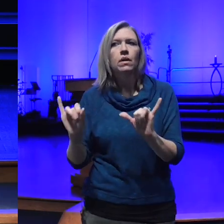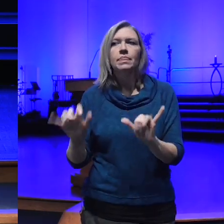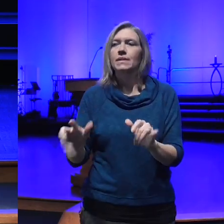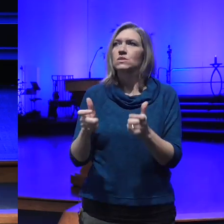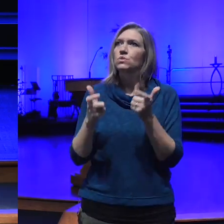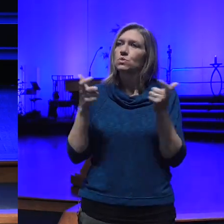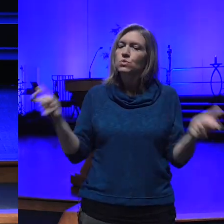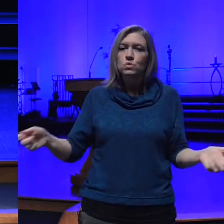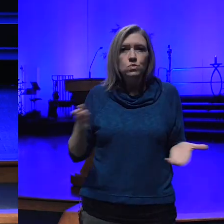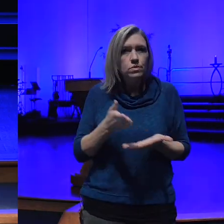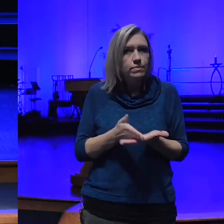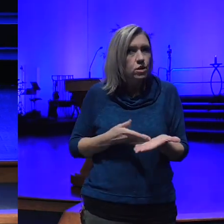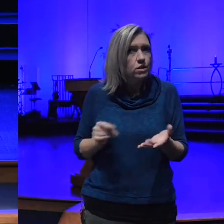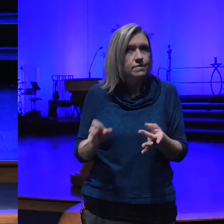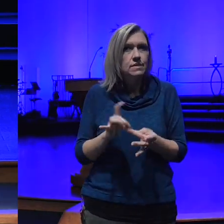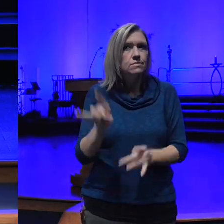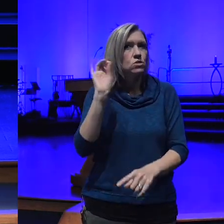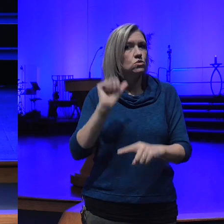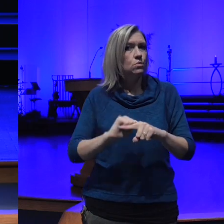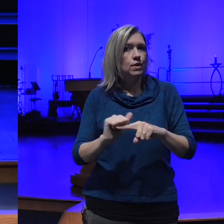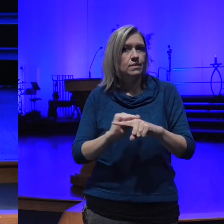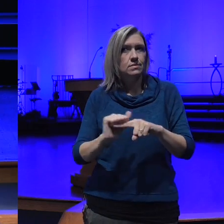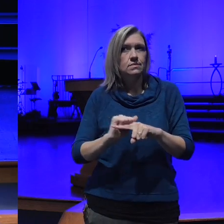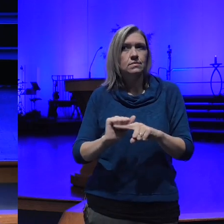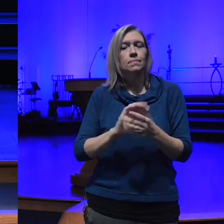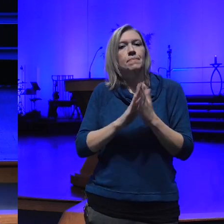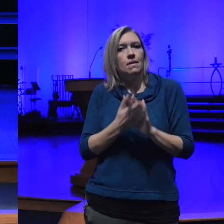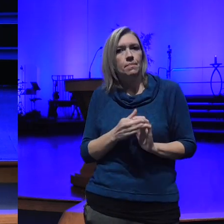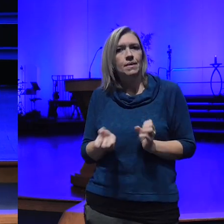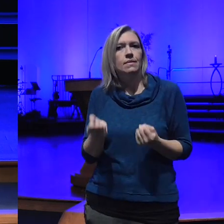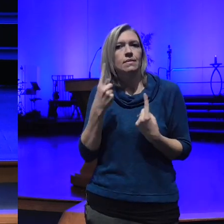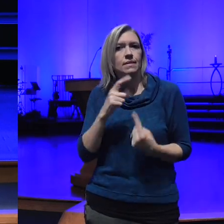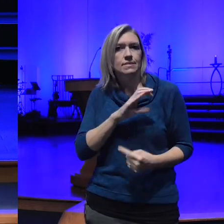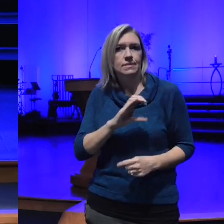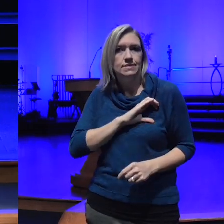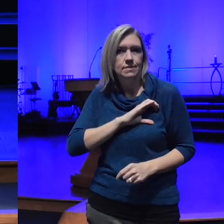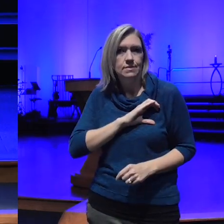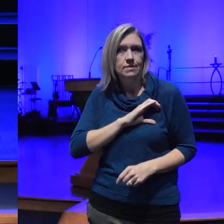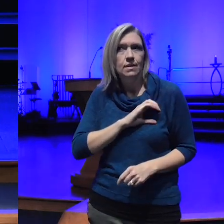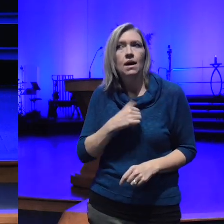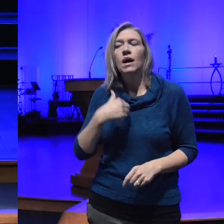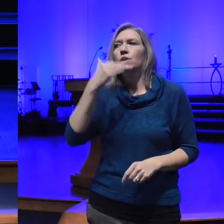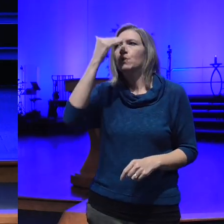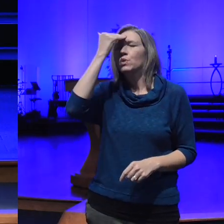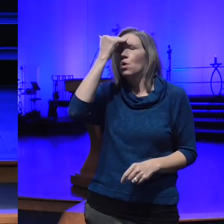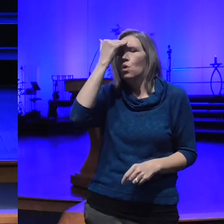practice of becoming an enlightened citizen I know that I have felt in this election Cy